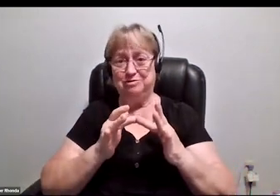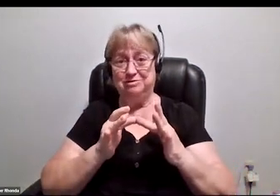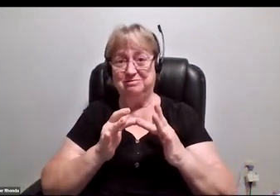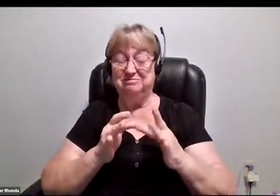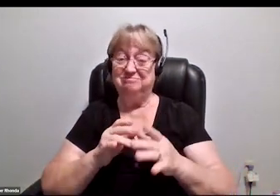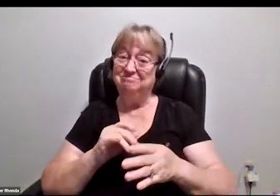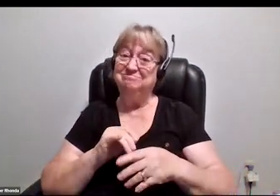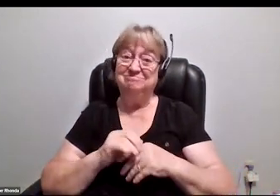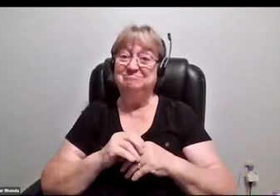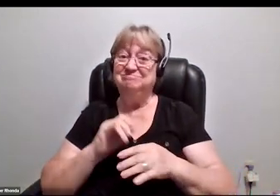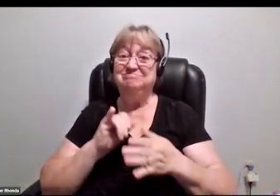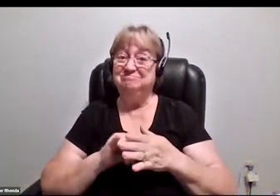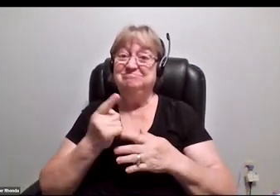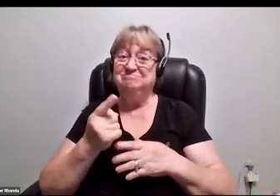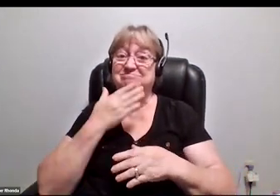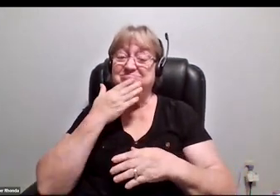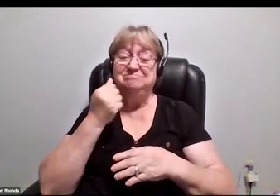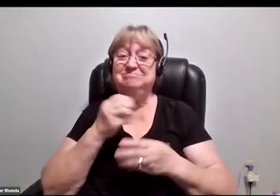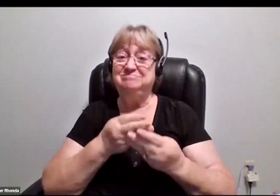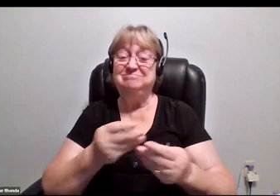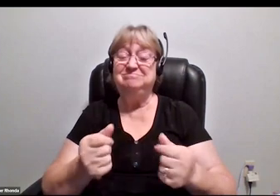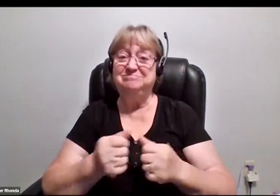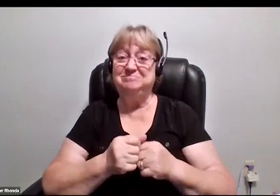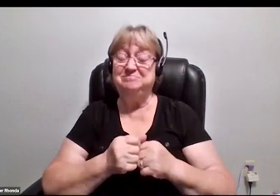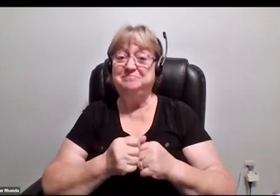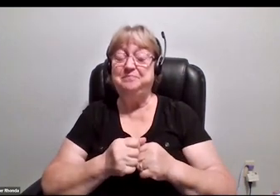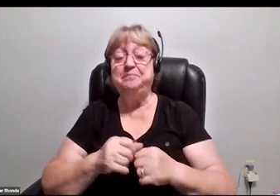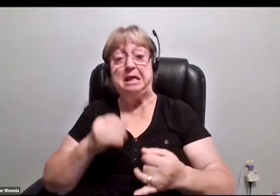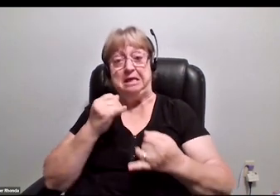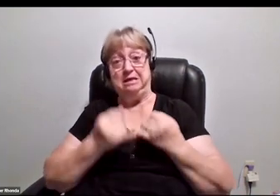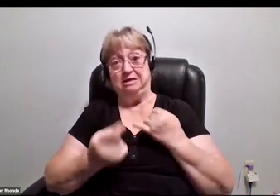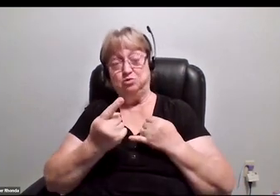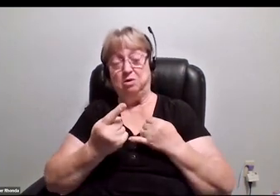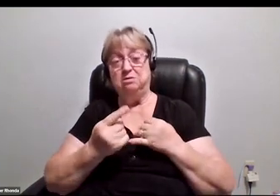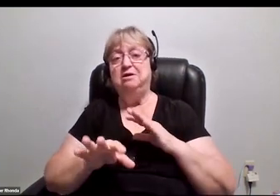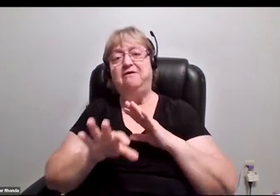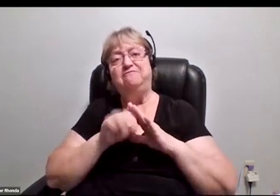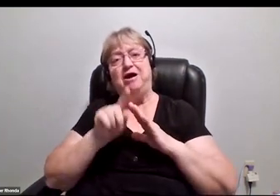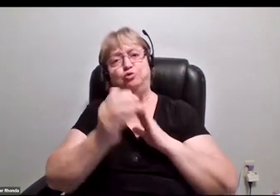I think that's one of the biggest and best solutions. I think the last one is find what you're good at.